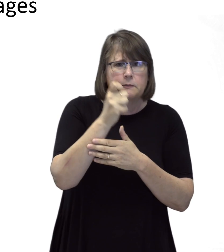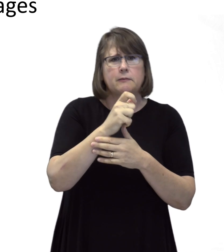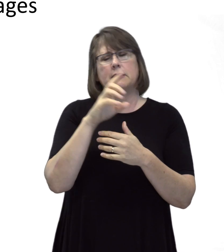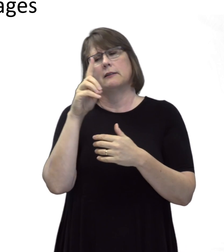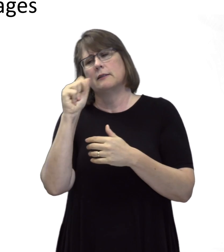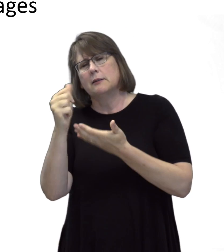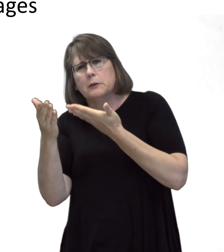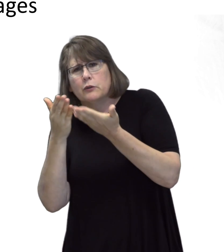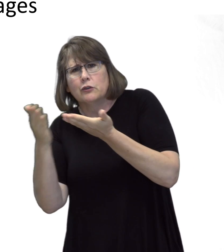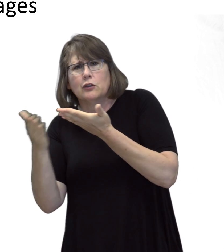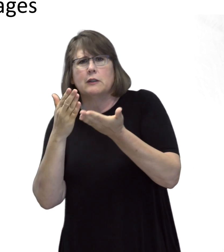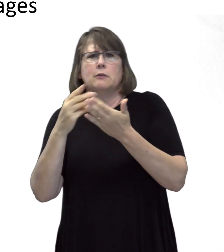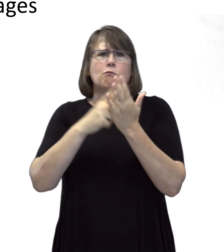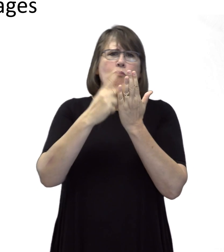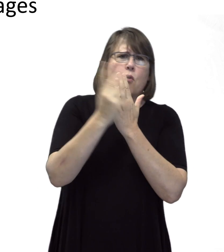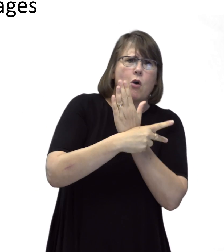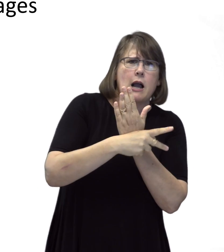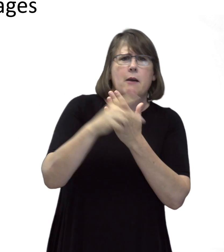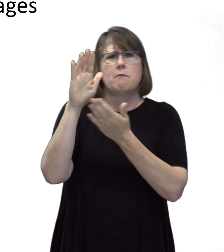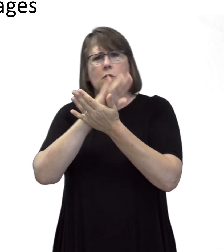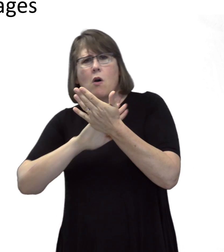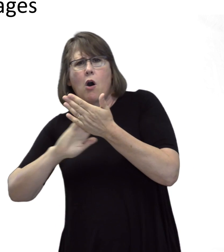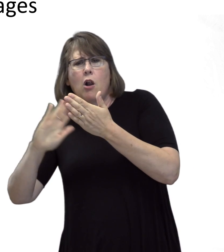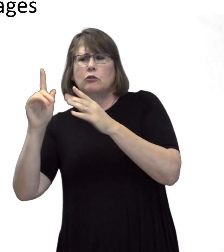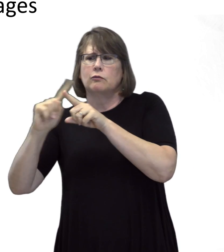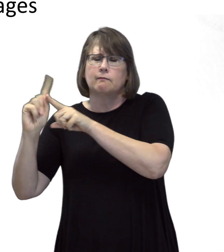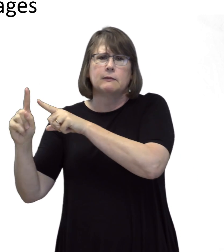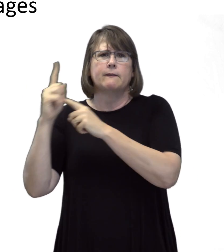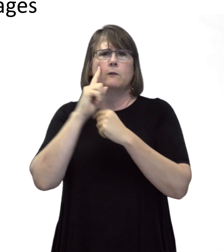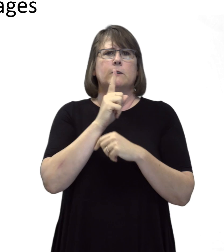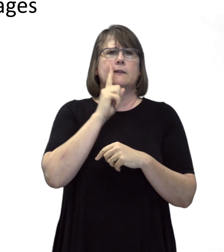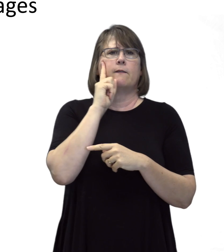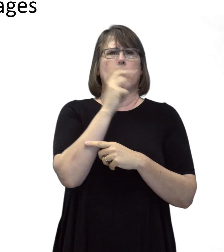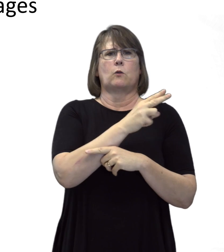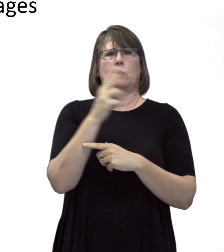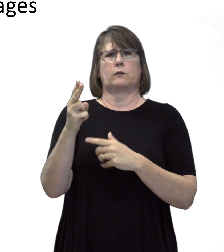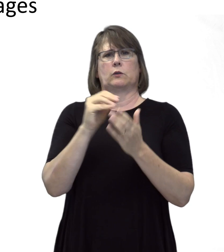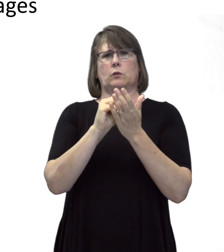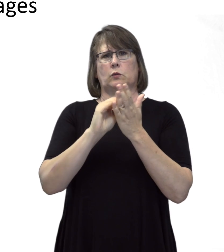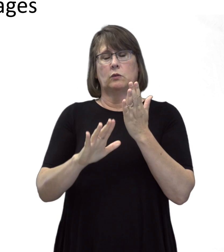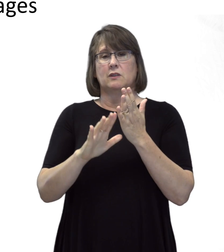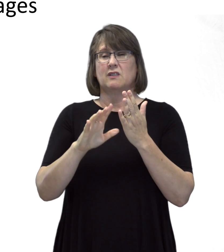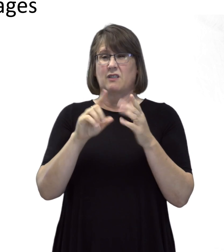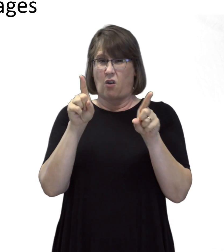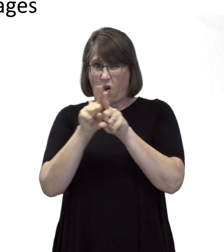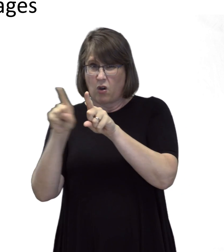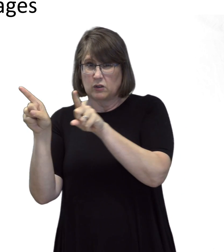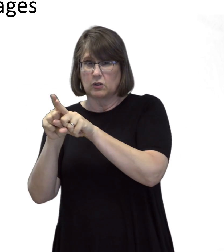disability services, programs and colleges for deaf and hard of hearing students